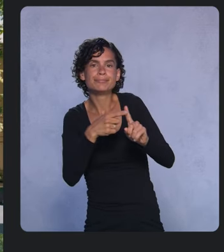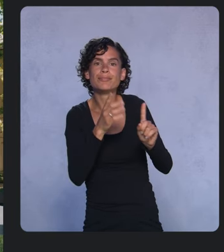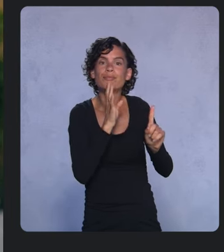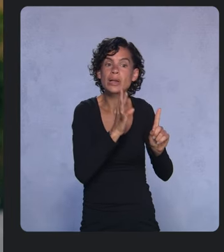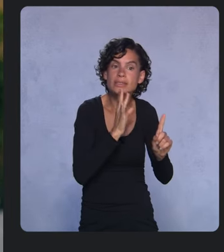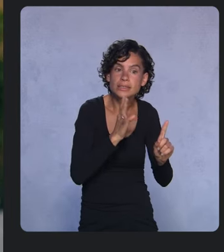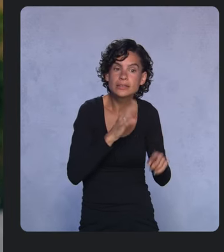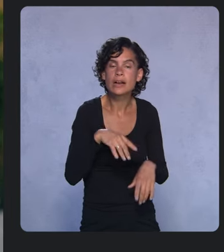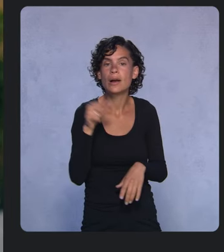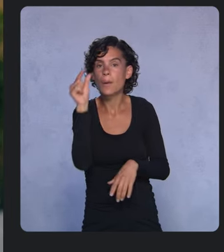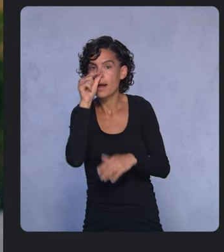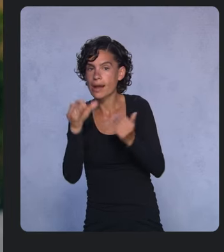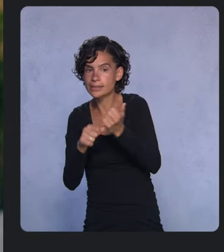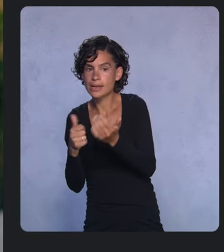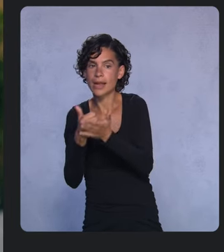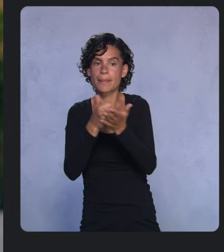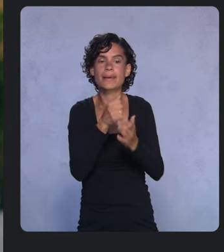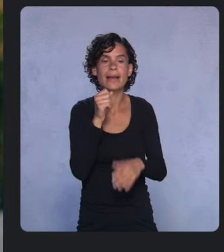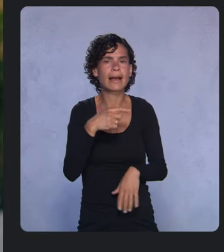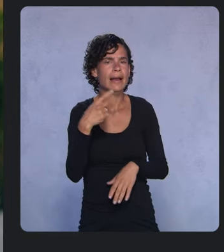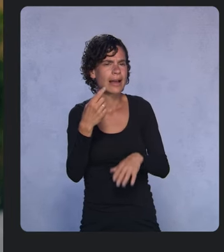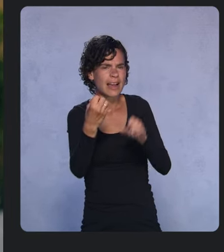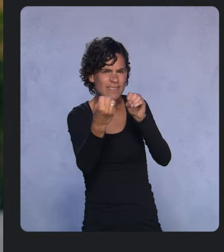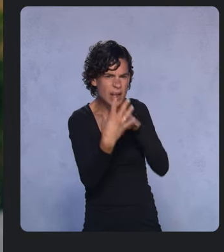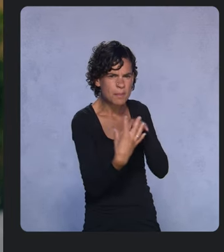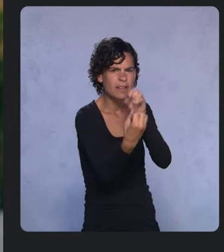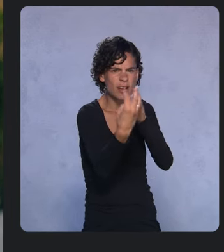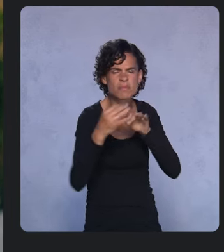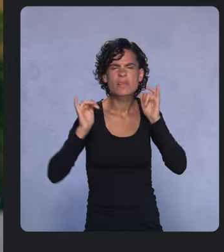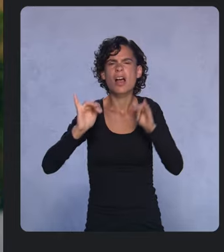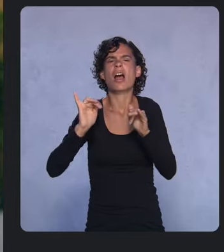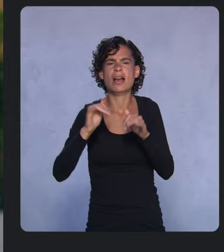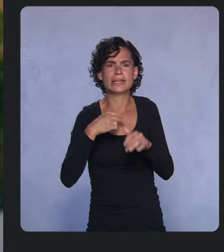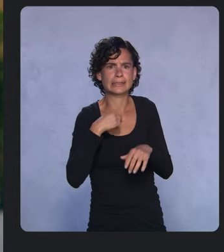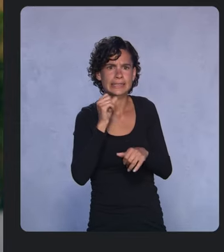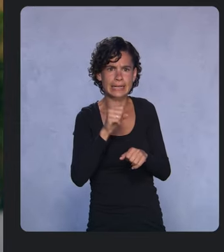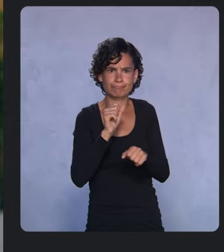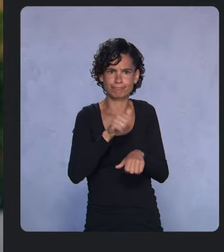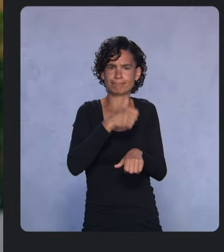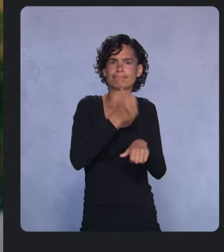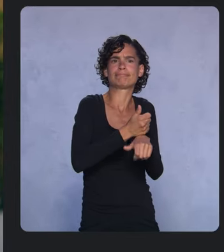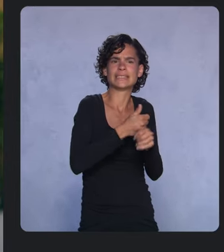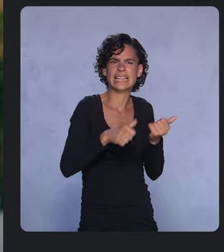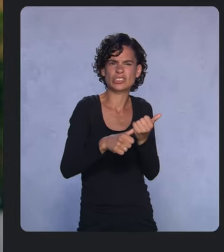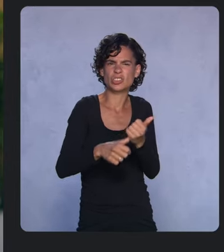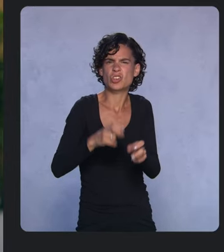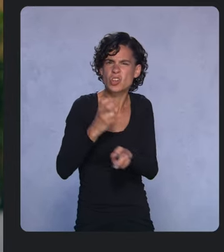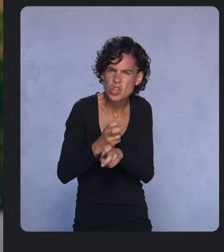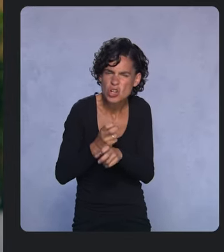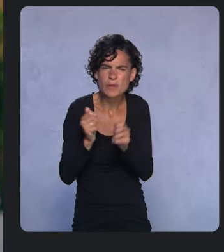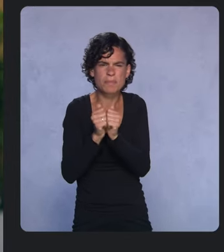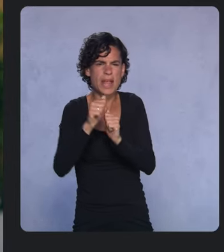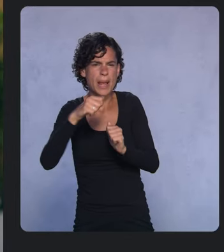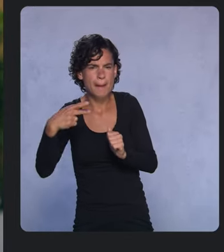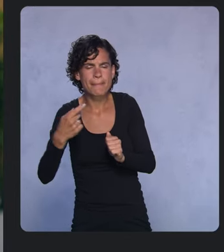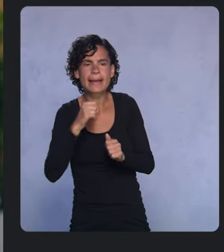We heard your feedback. Enabling Assistant capabilities with your app is pretty hard, and it isn't part of your normal Android development flow.